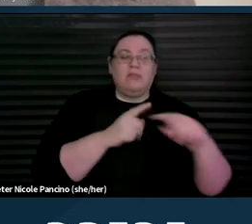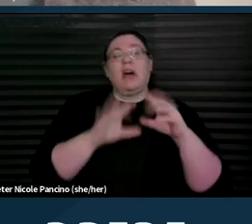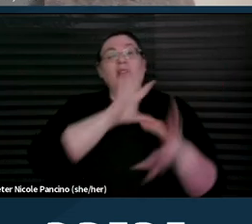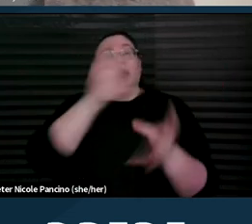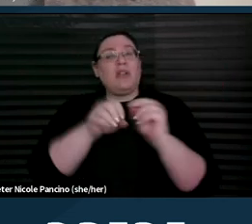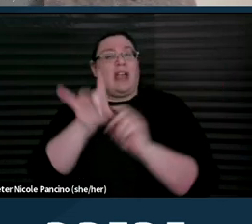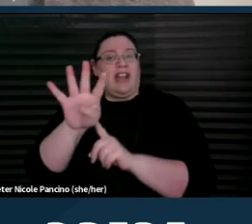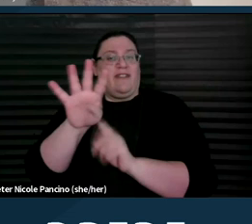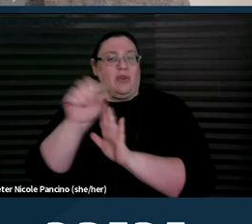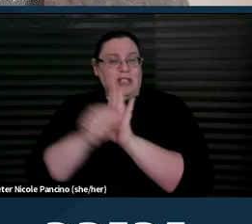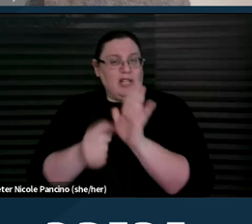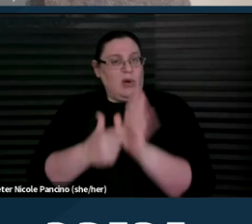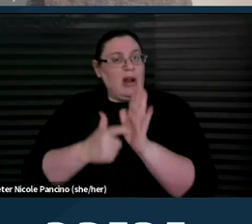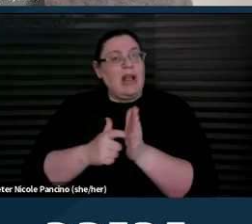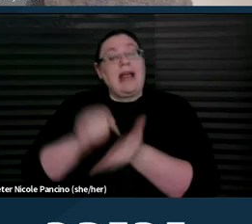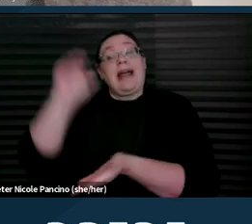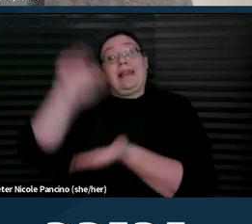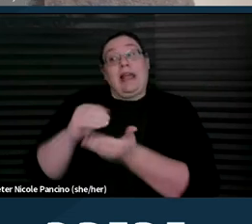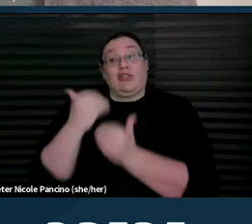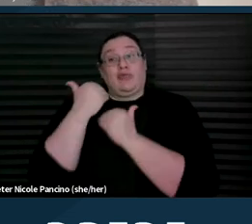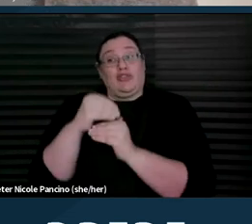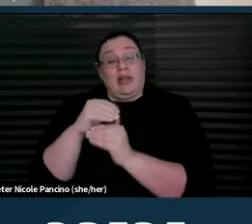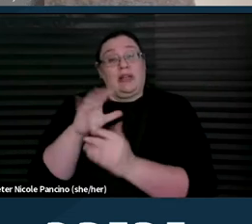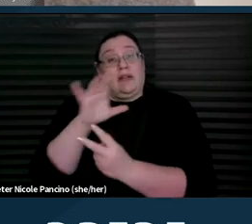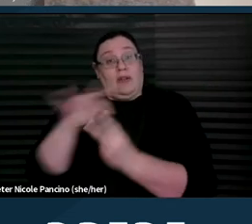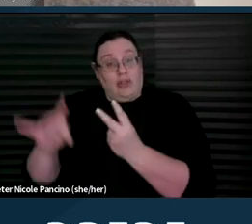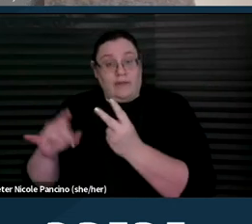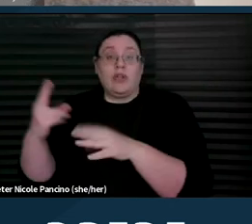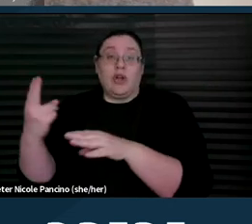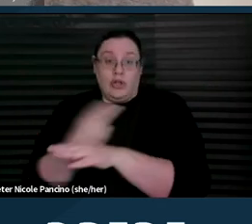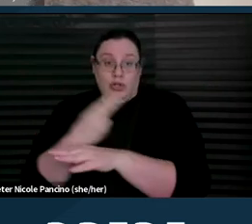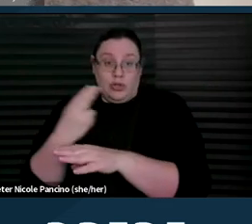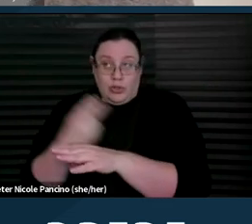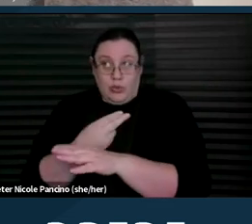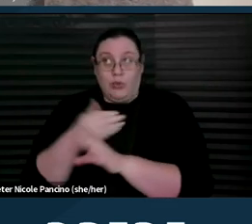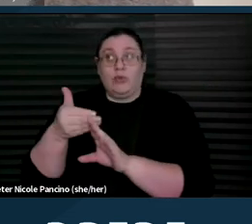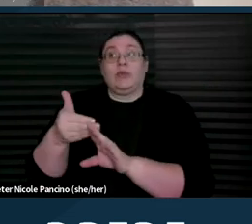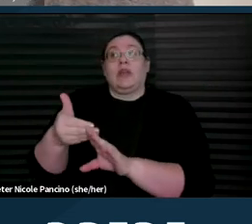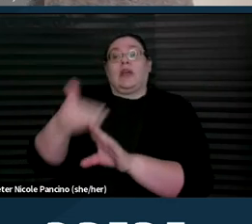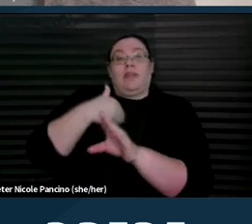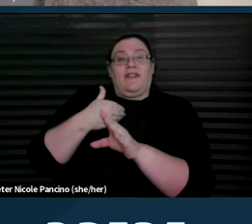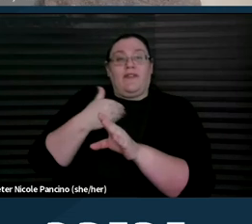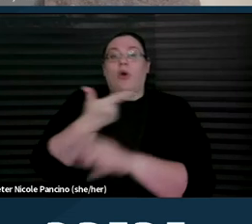that less restrictive alternatives are used before a guardianship is put in place.